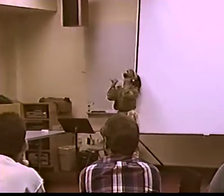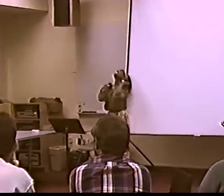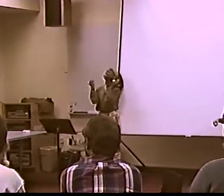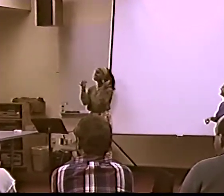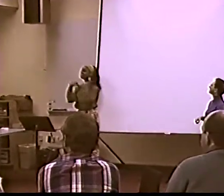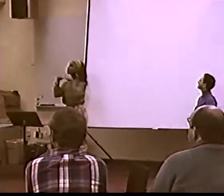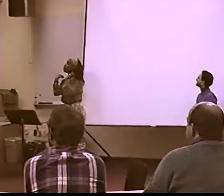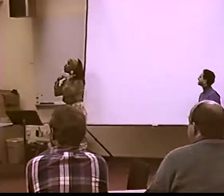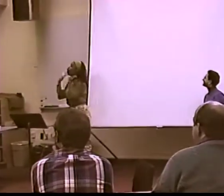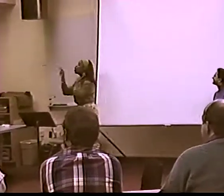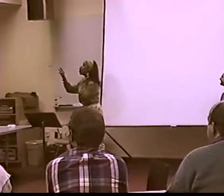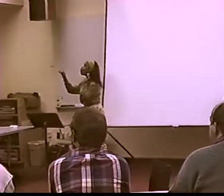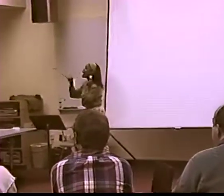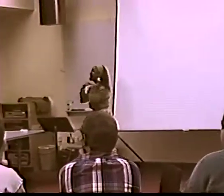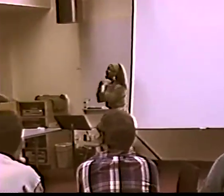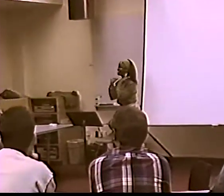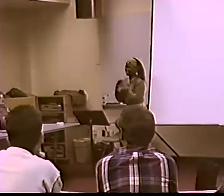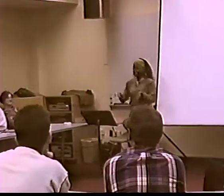AND THEY MAKE A HEARING